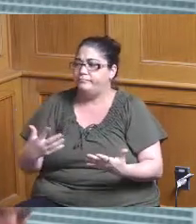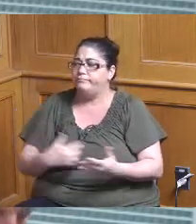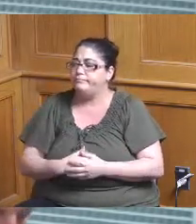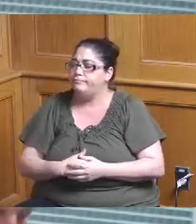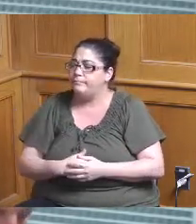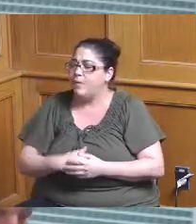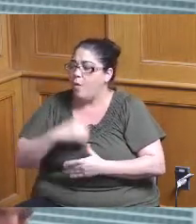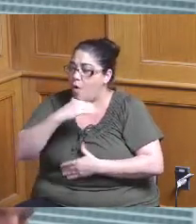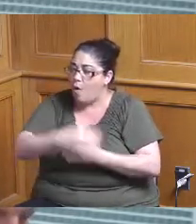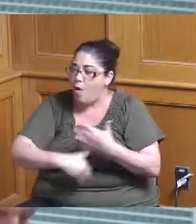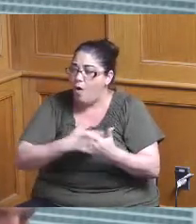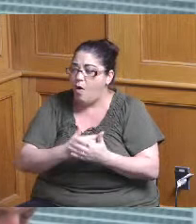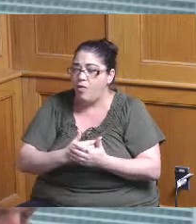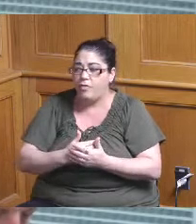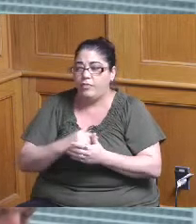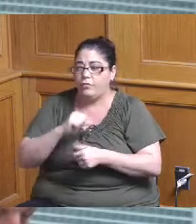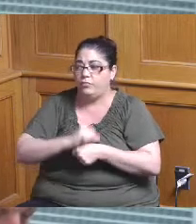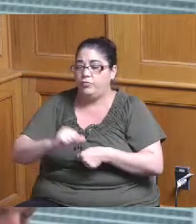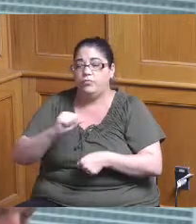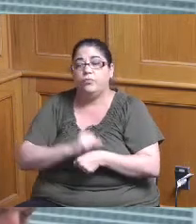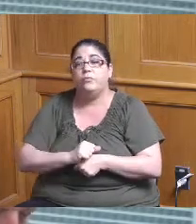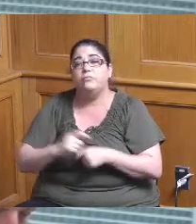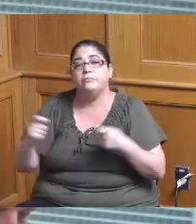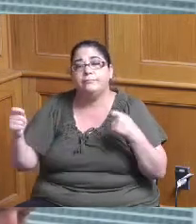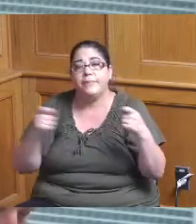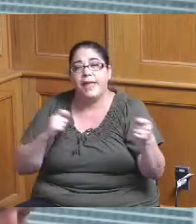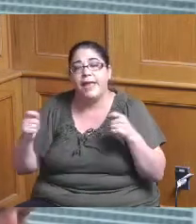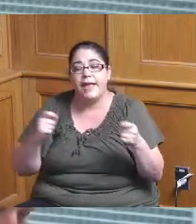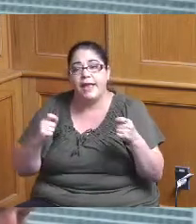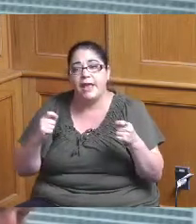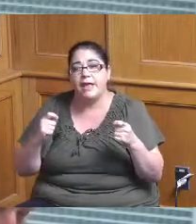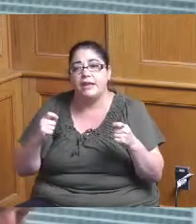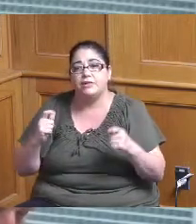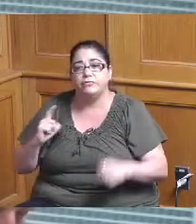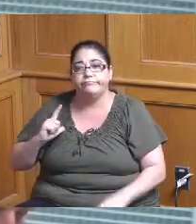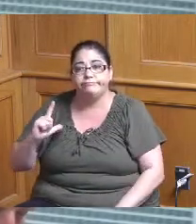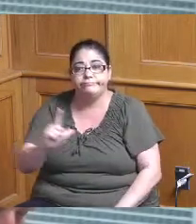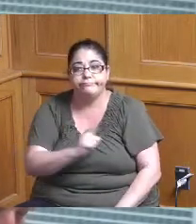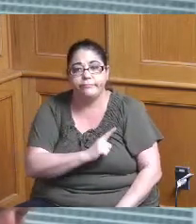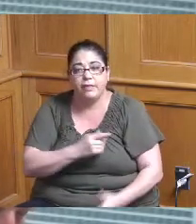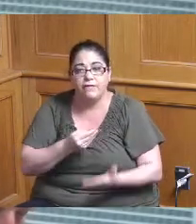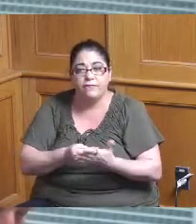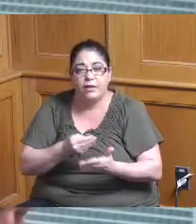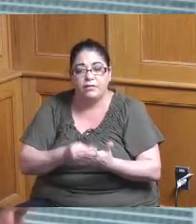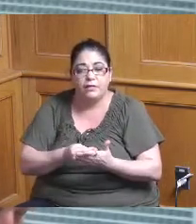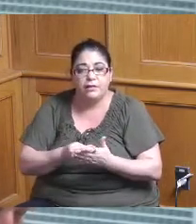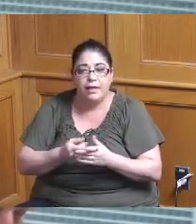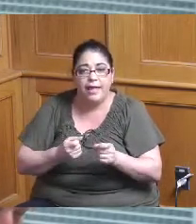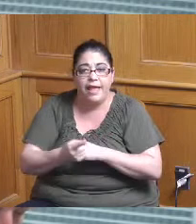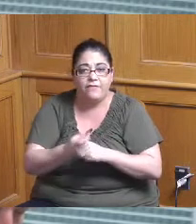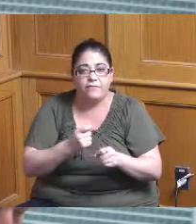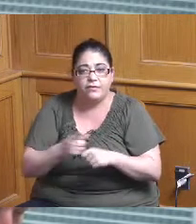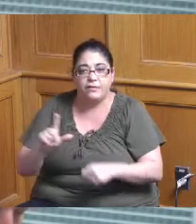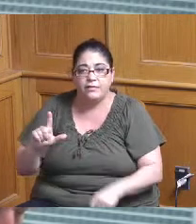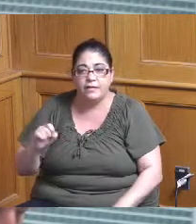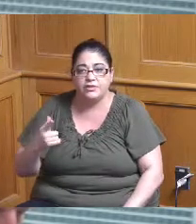work we manage the legislation funding on an annual basis so we come to you every year and